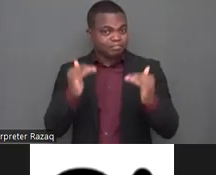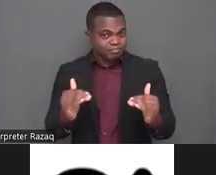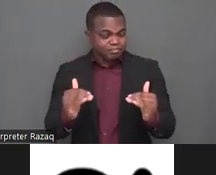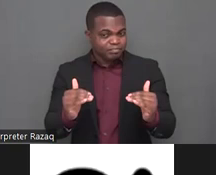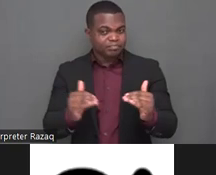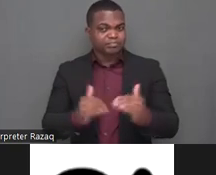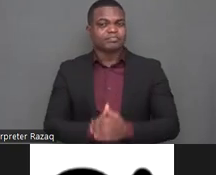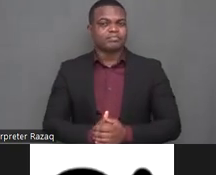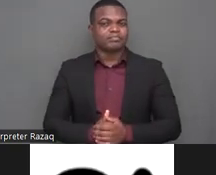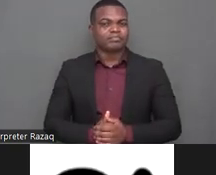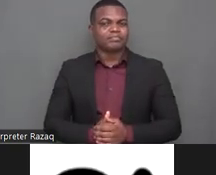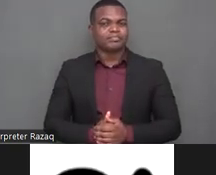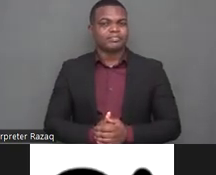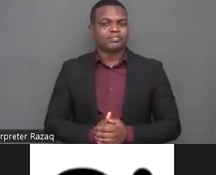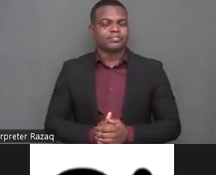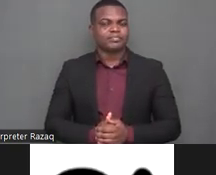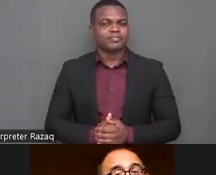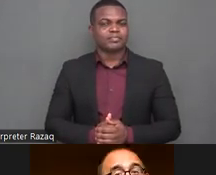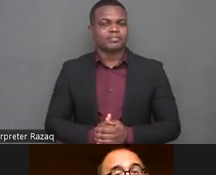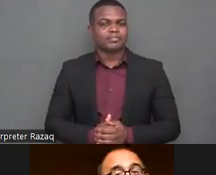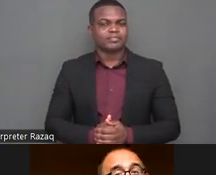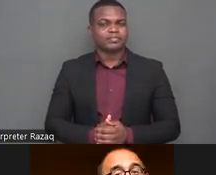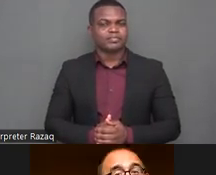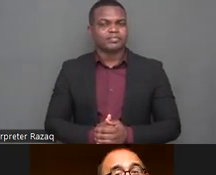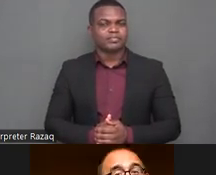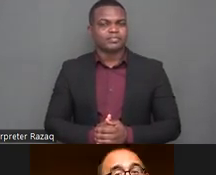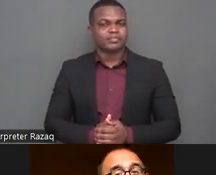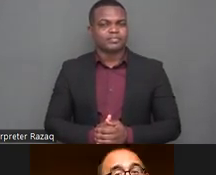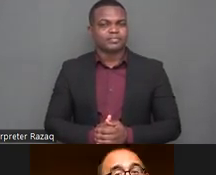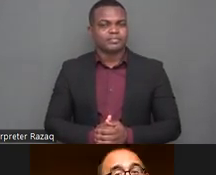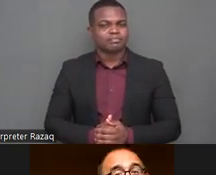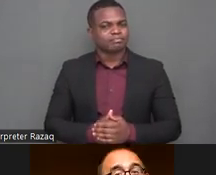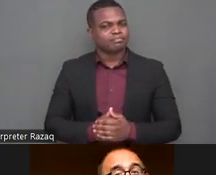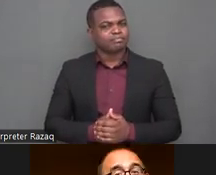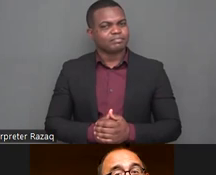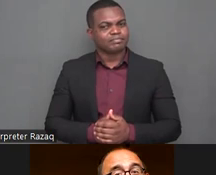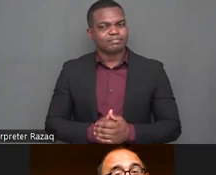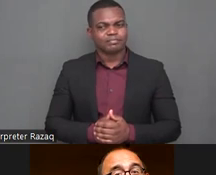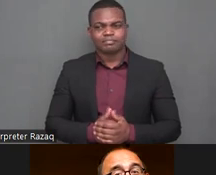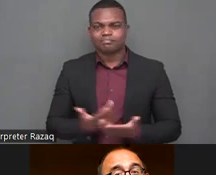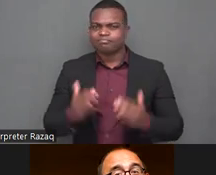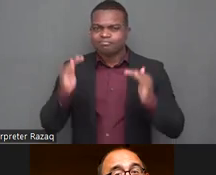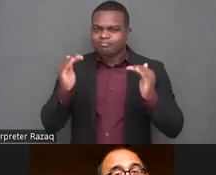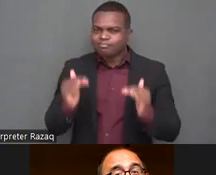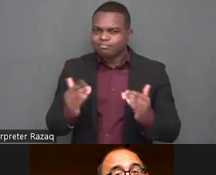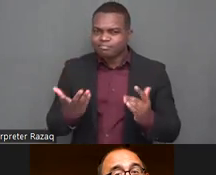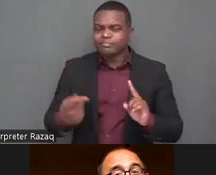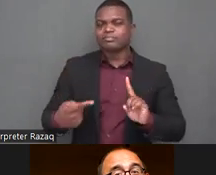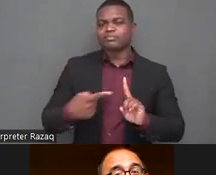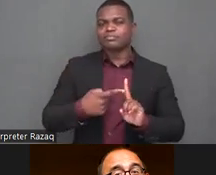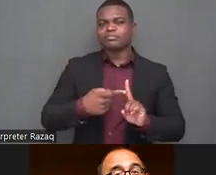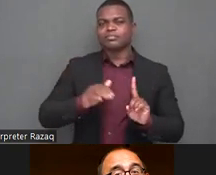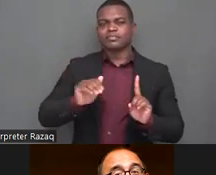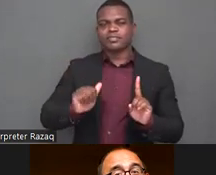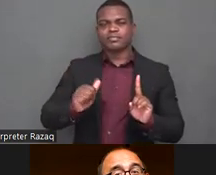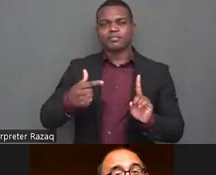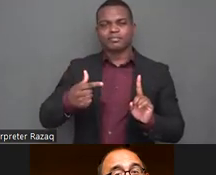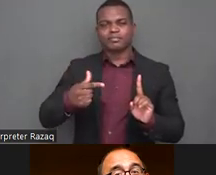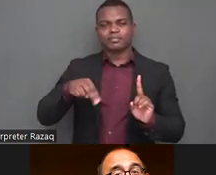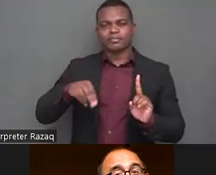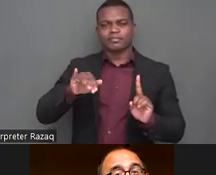agnesia sorry agnes ka kroll i'm sorry if i do not you know pronounce your name right a agnesius